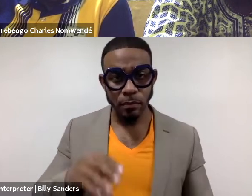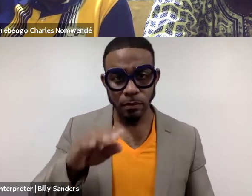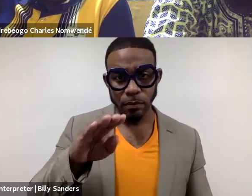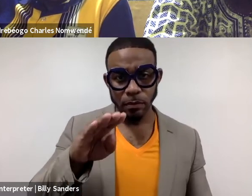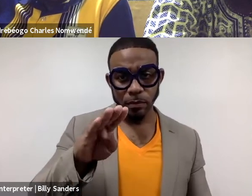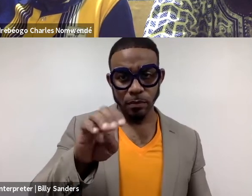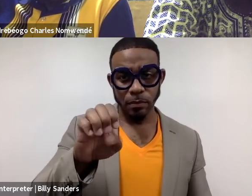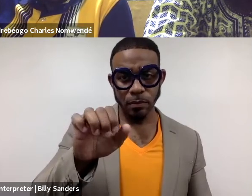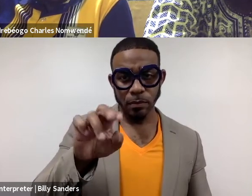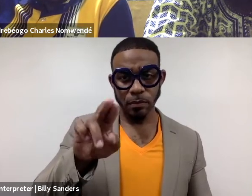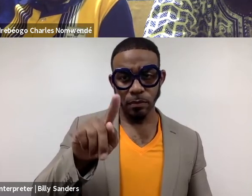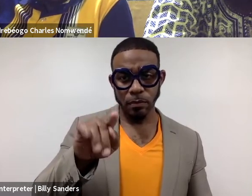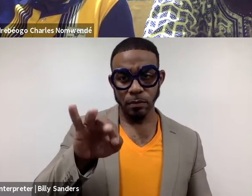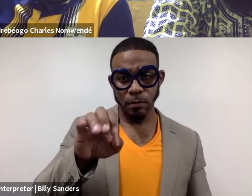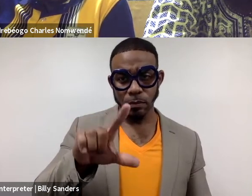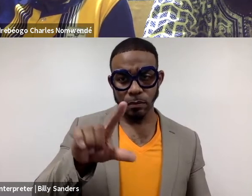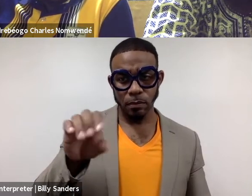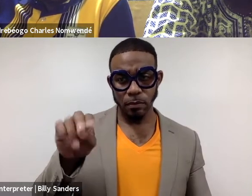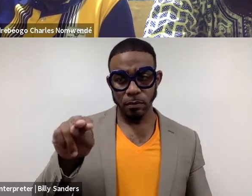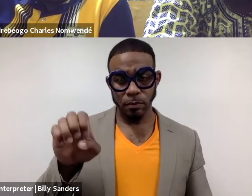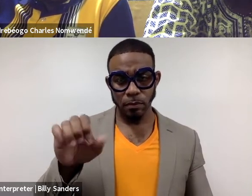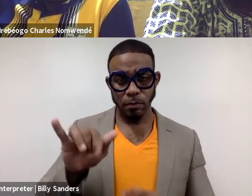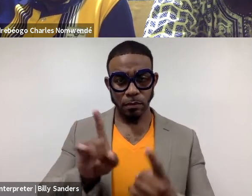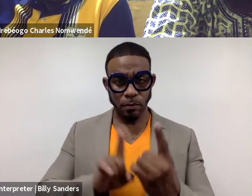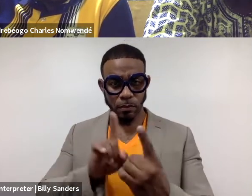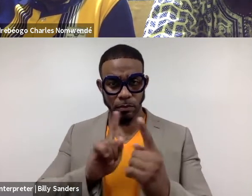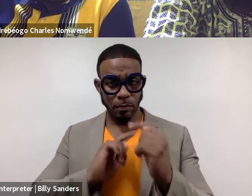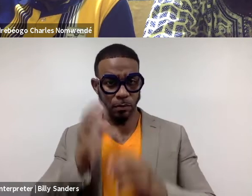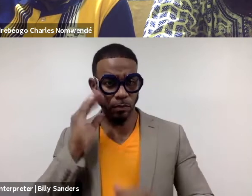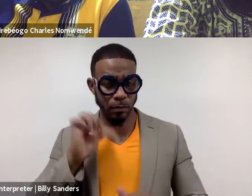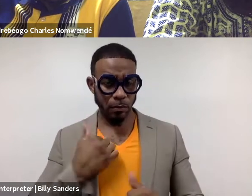it's a one-on-one theater experience where we have one audience member